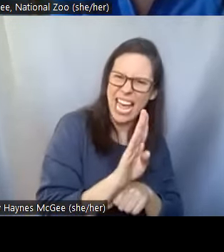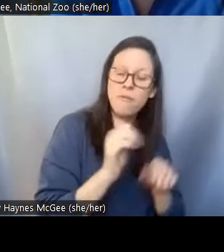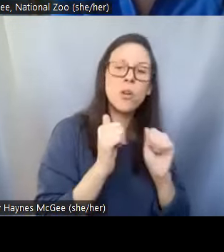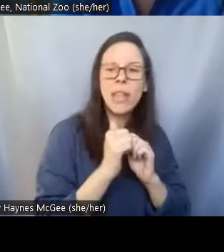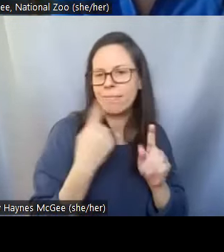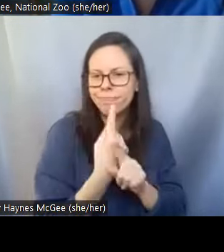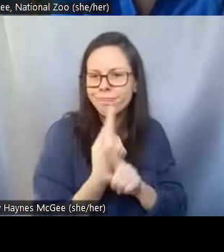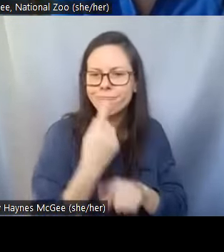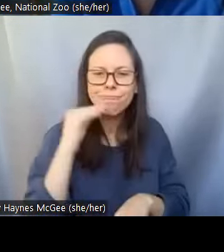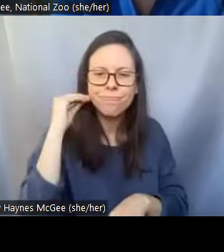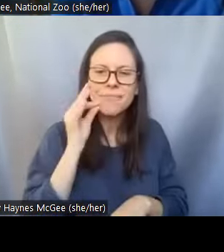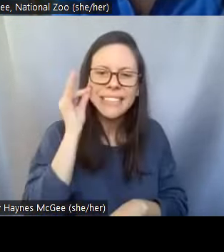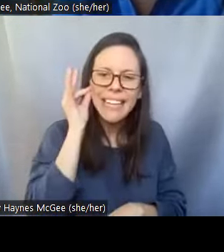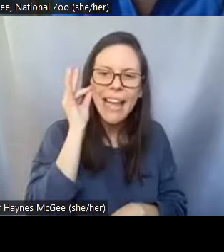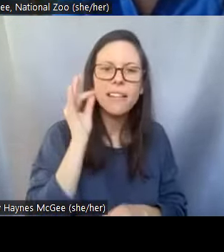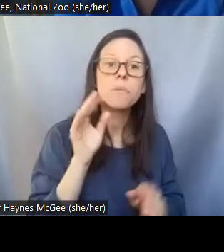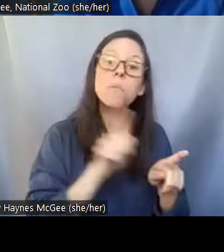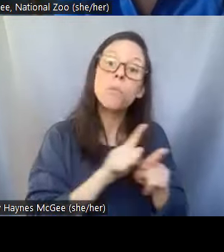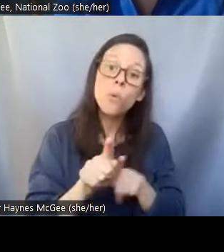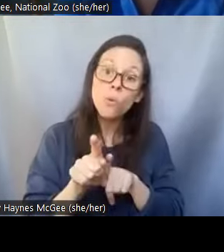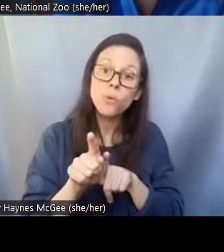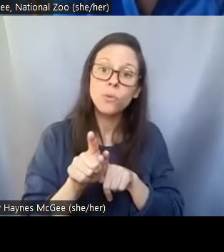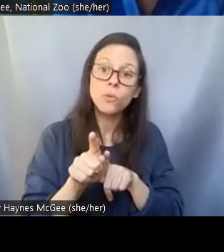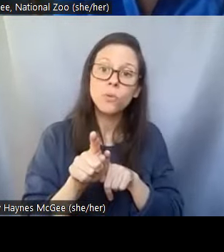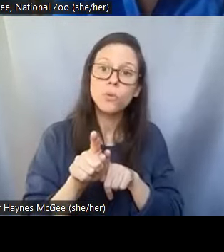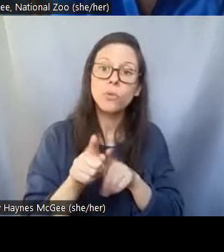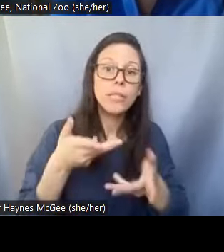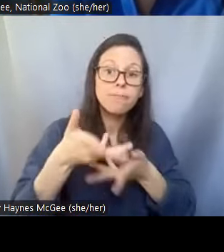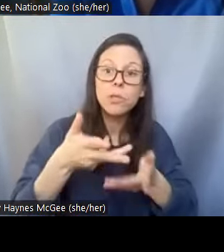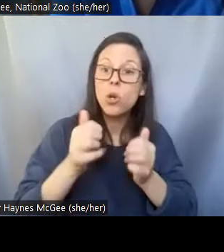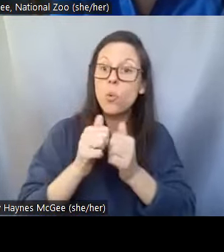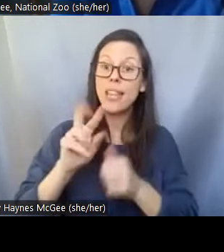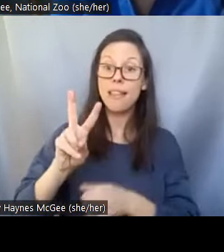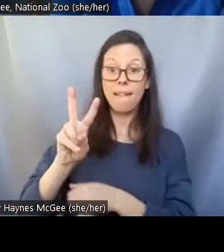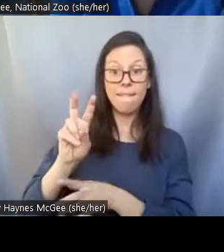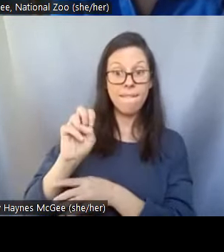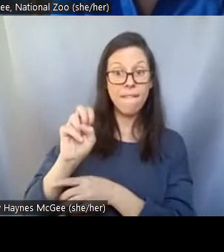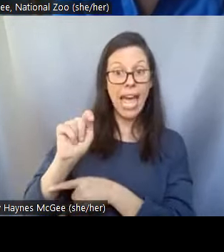actually also um work with the best staff and keepers in the zoo to participate in